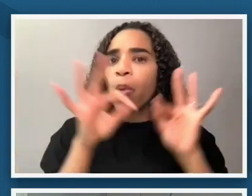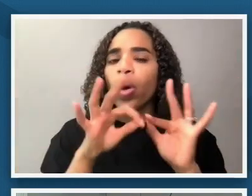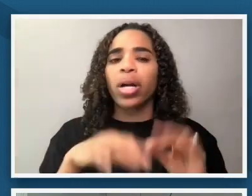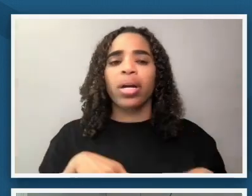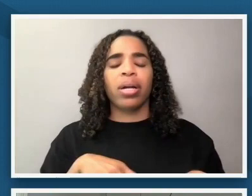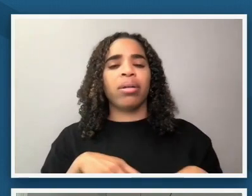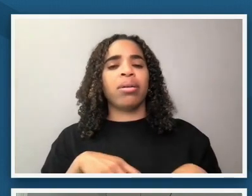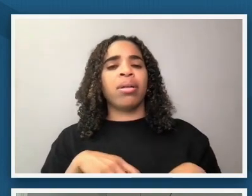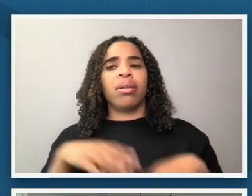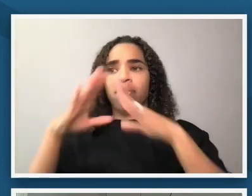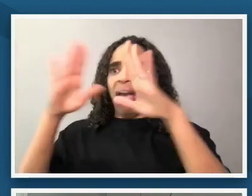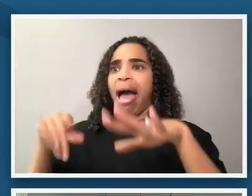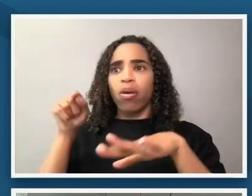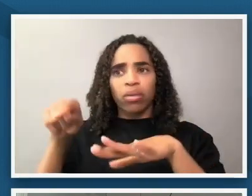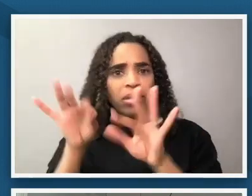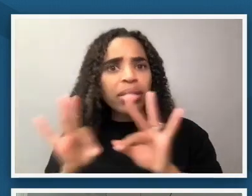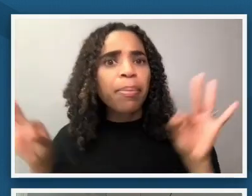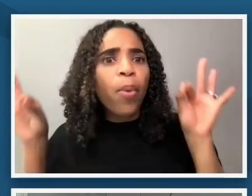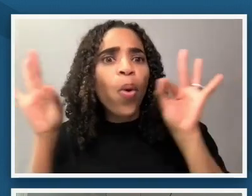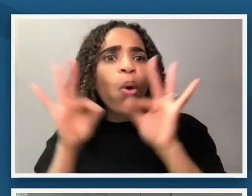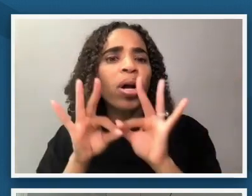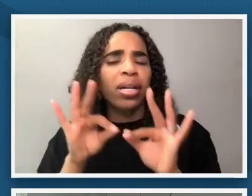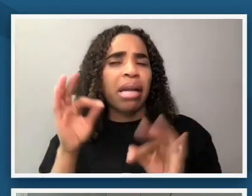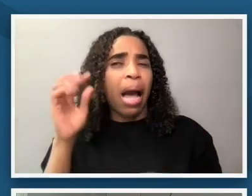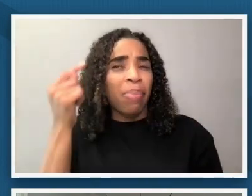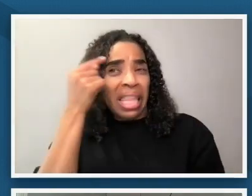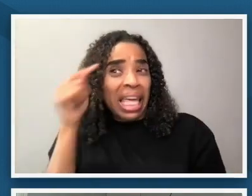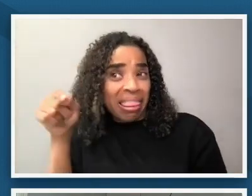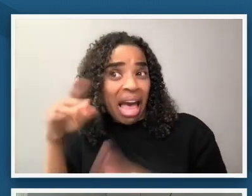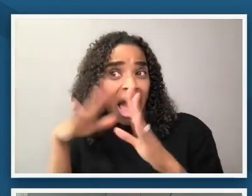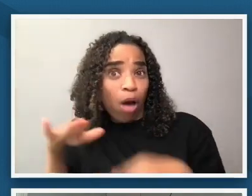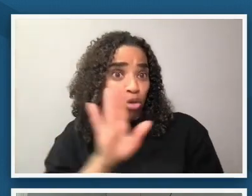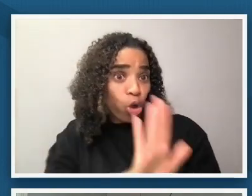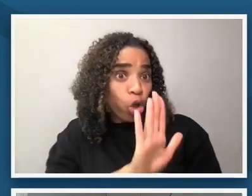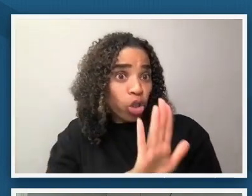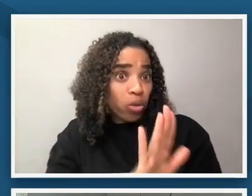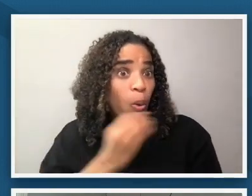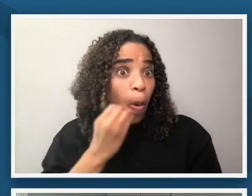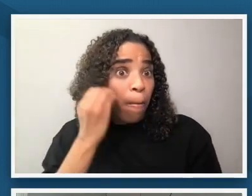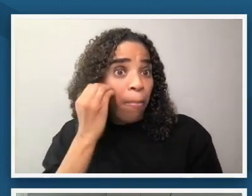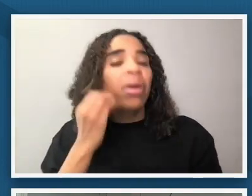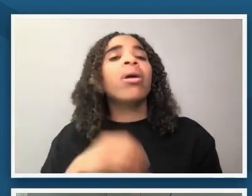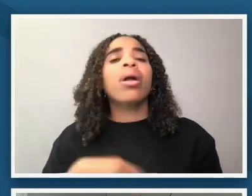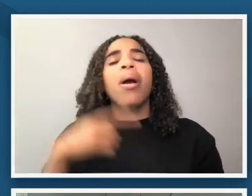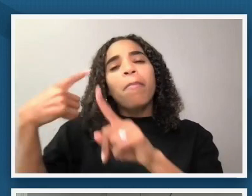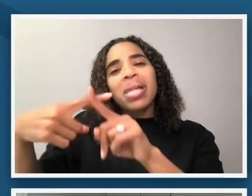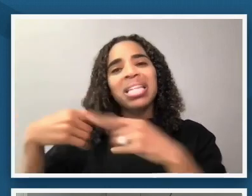imagine is home and then also these